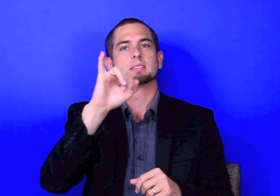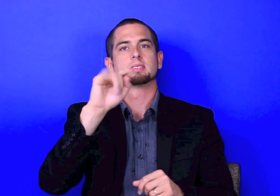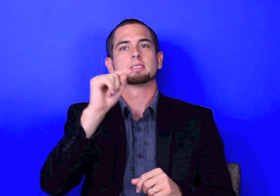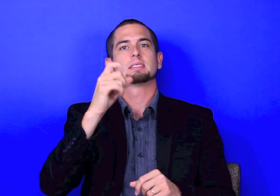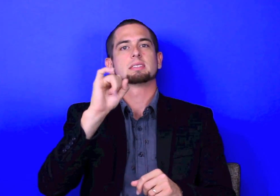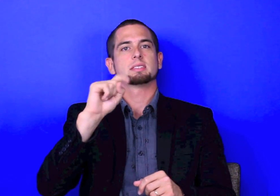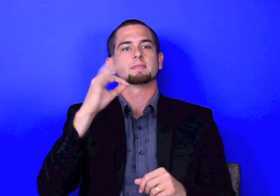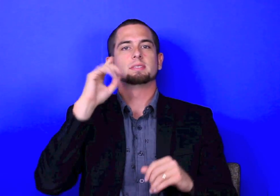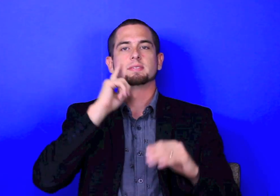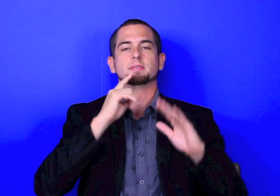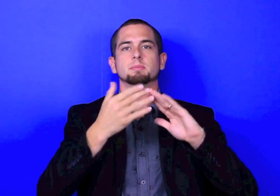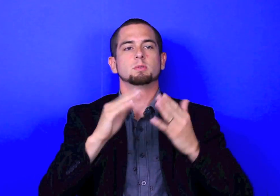It is more of a special interest media within its own community, which is great, but it's not wholly representative of the daily zeitgeist.